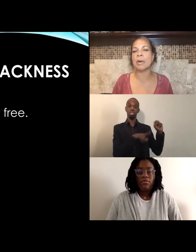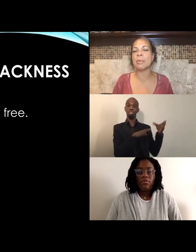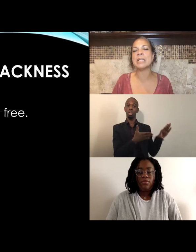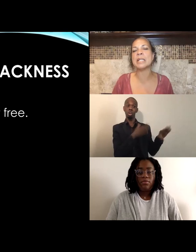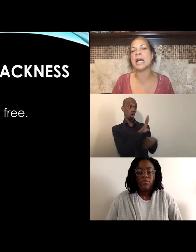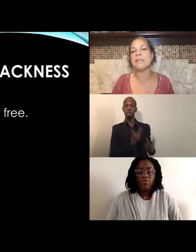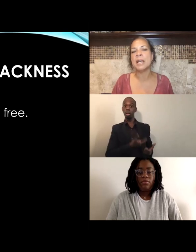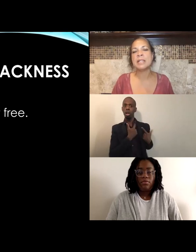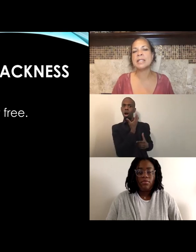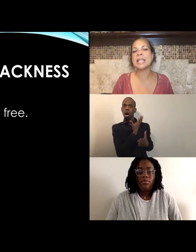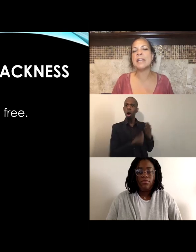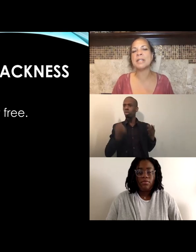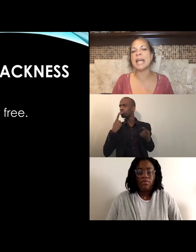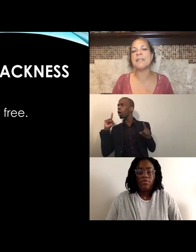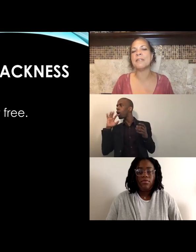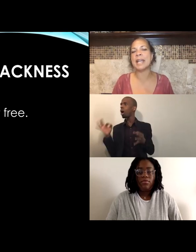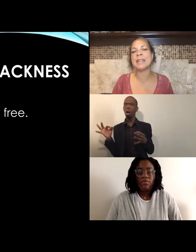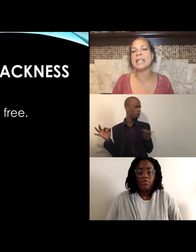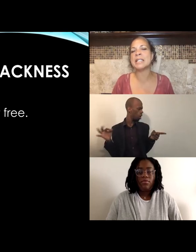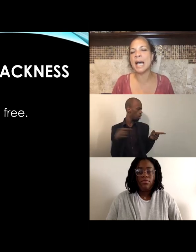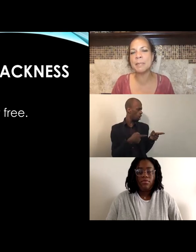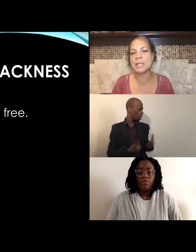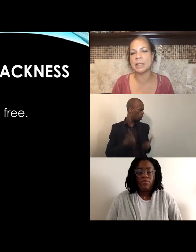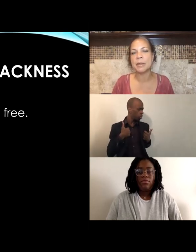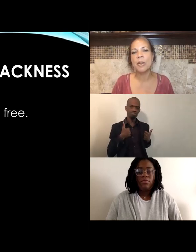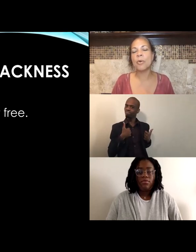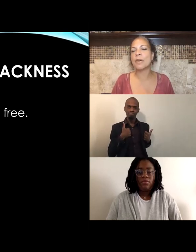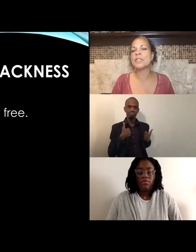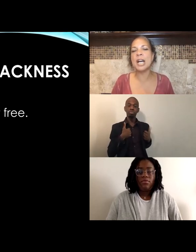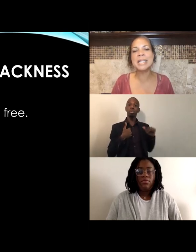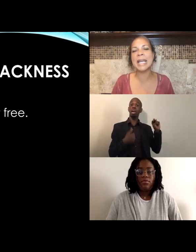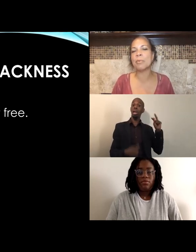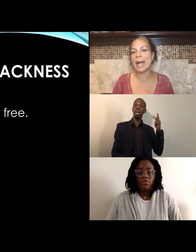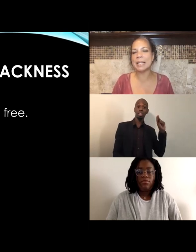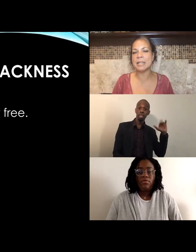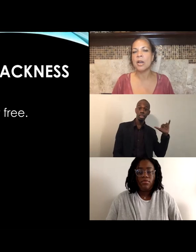It wasn't enough to save the life of Anthony Thompson, or of Daunte Wright,